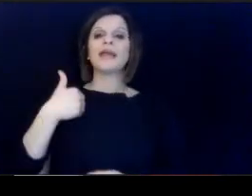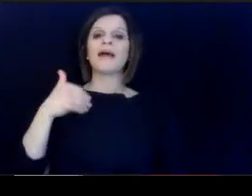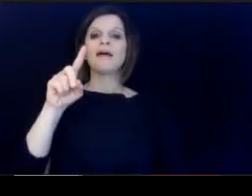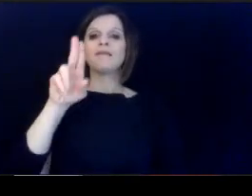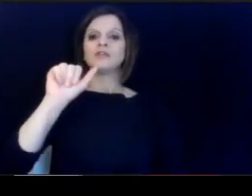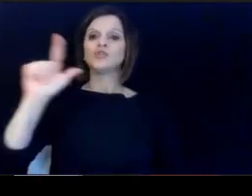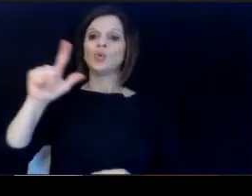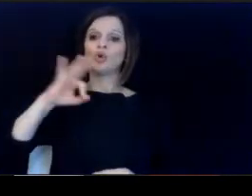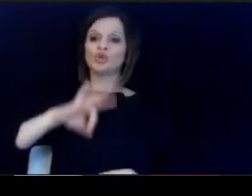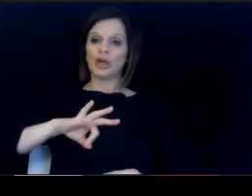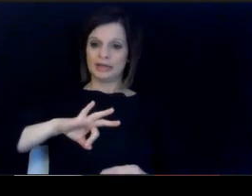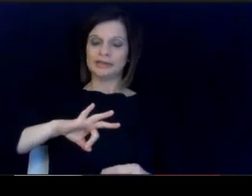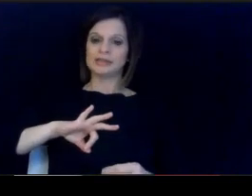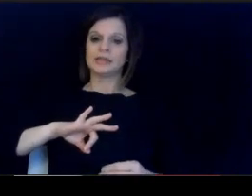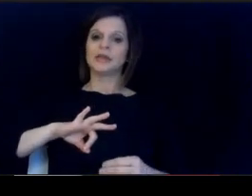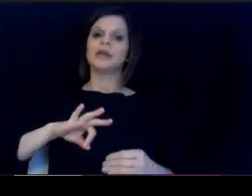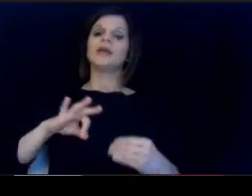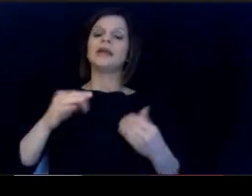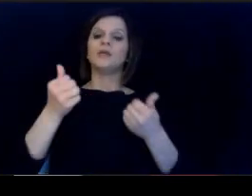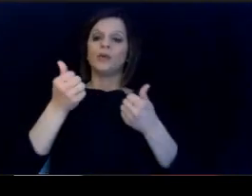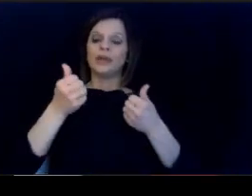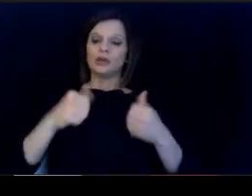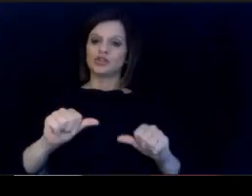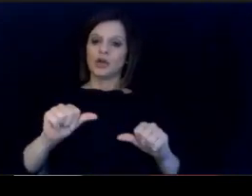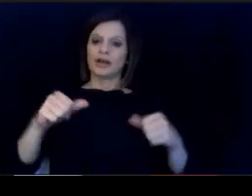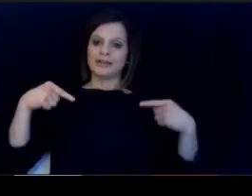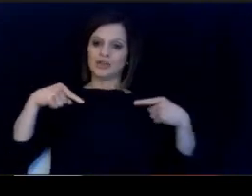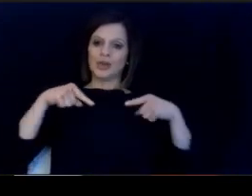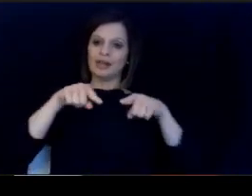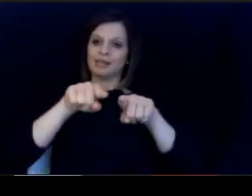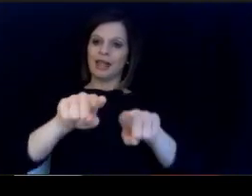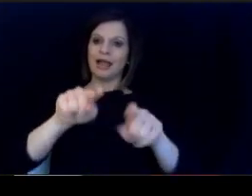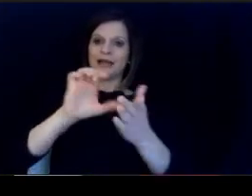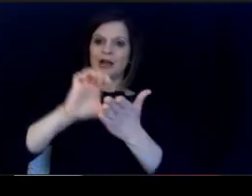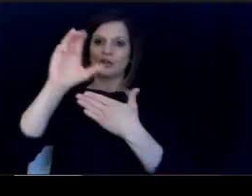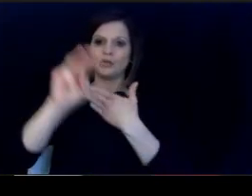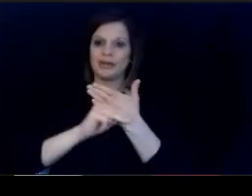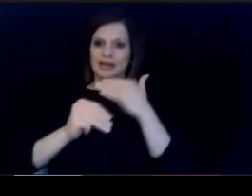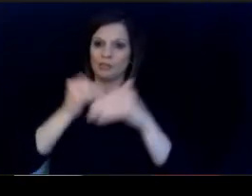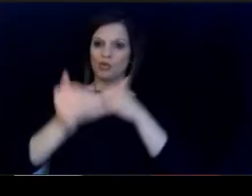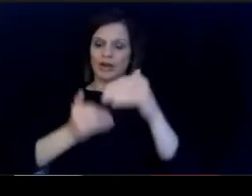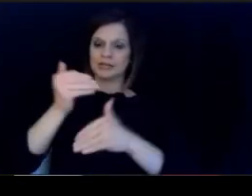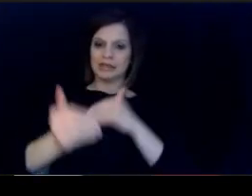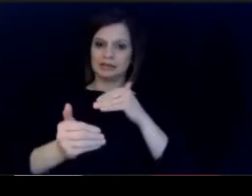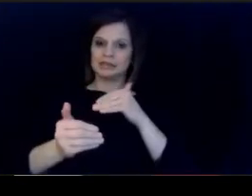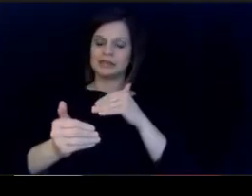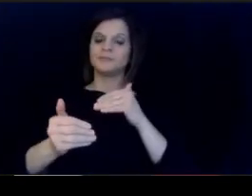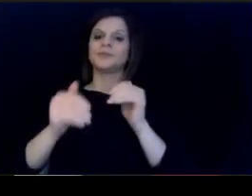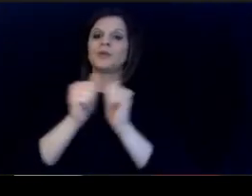very purposeful and aligning our curricular. processes in dual credit with our.